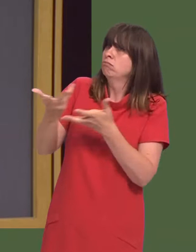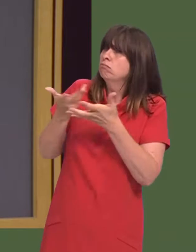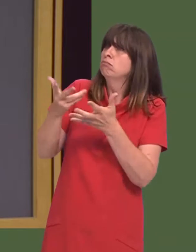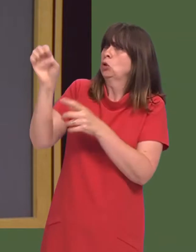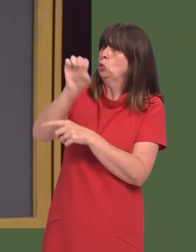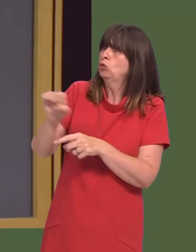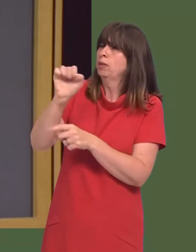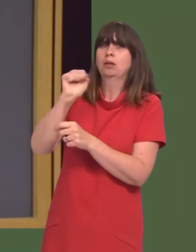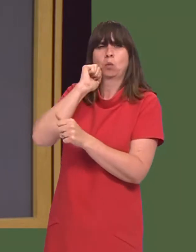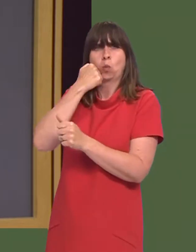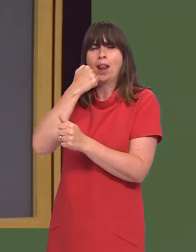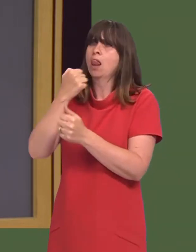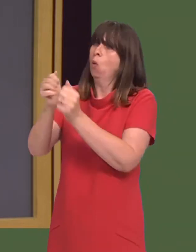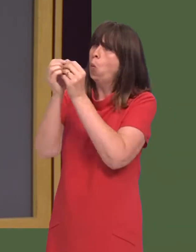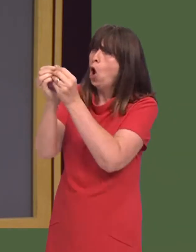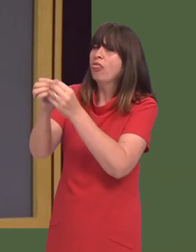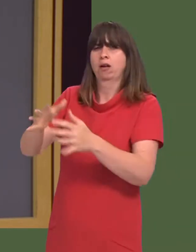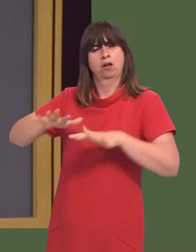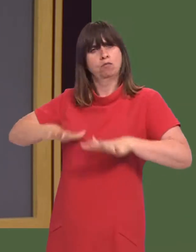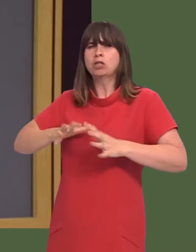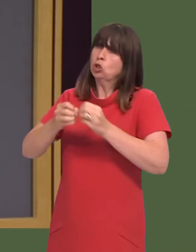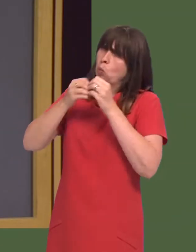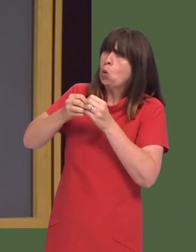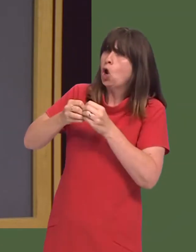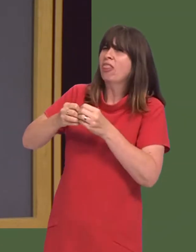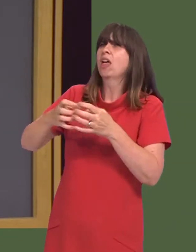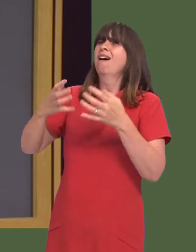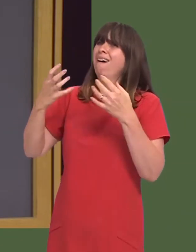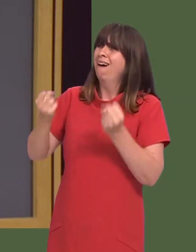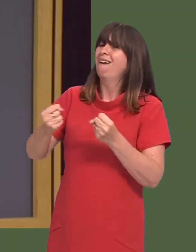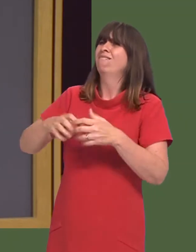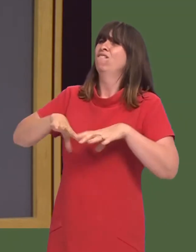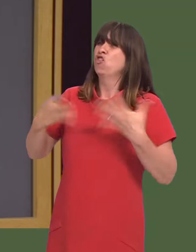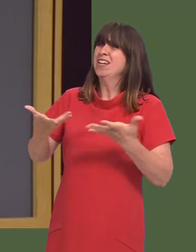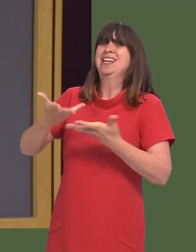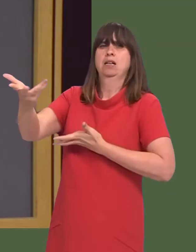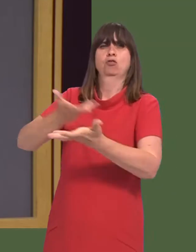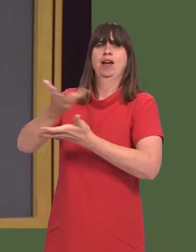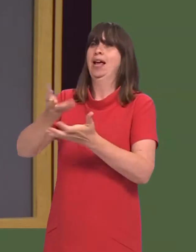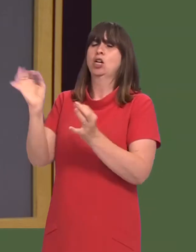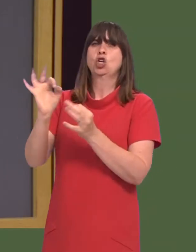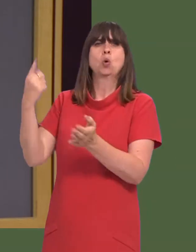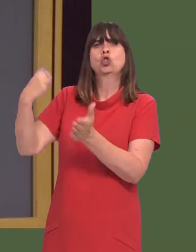here, both to the Europeans and to the British of having the maximum possible free trade